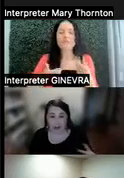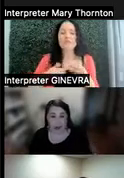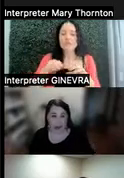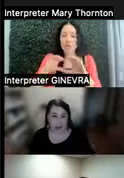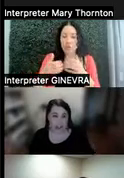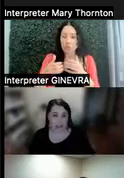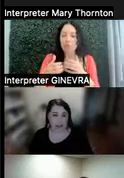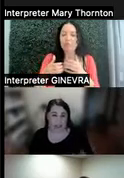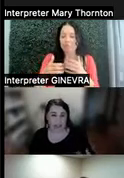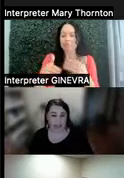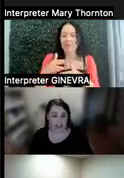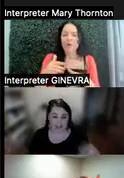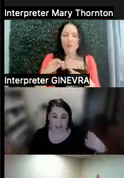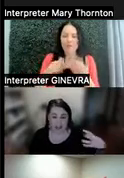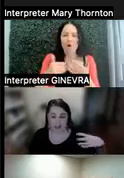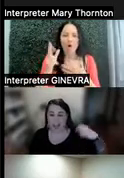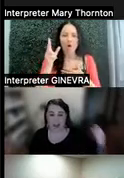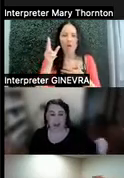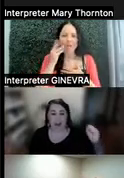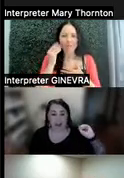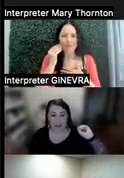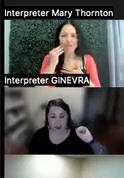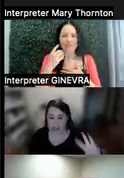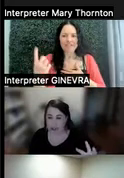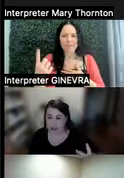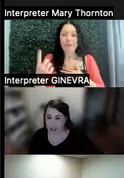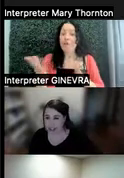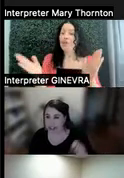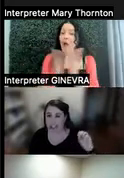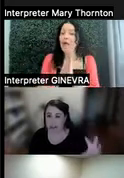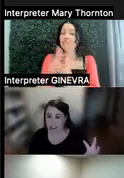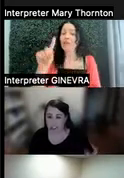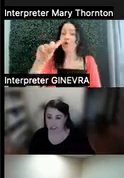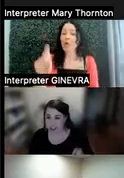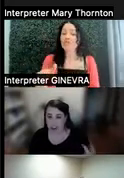all had the experience of, you ask a question, and then somebody starts to talk.